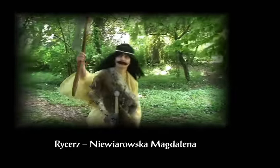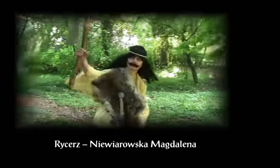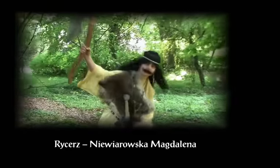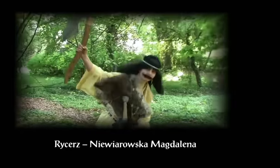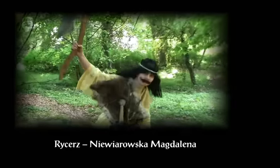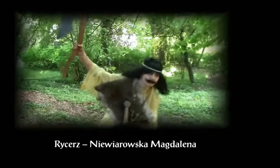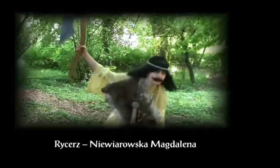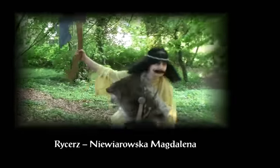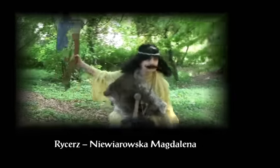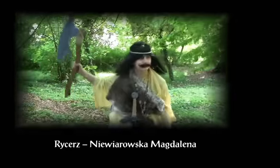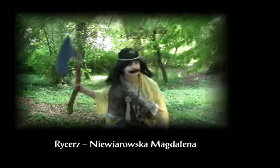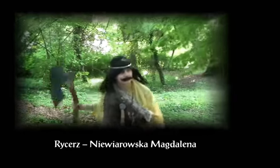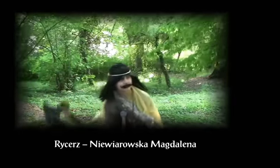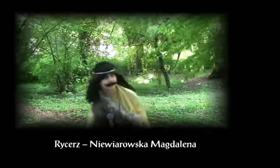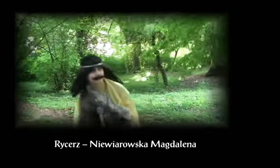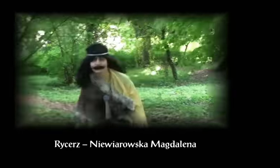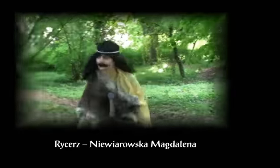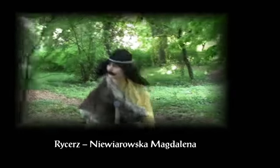Warrior